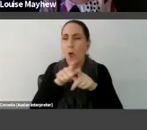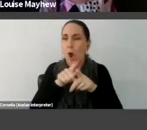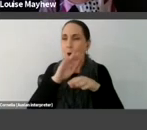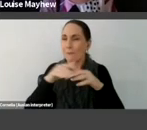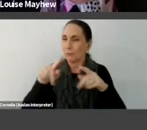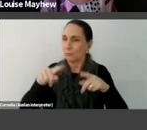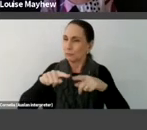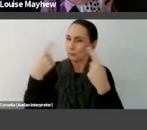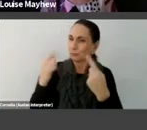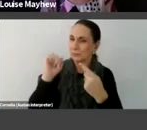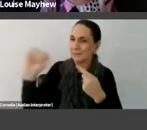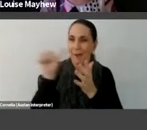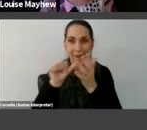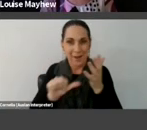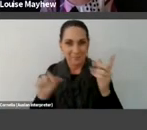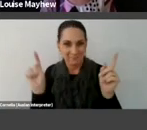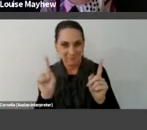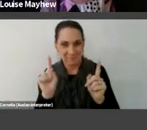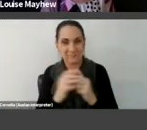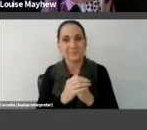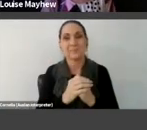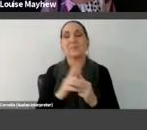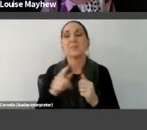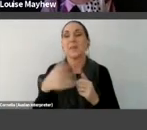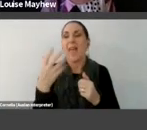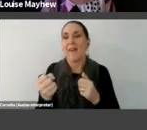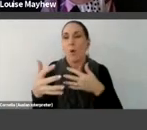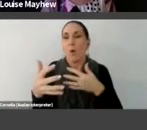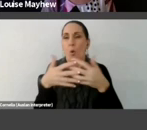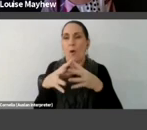So this morning's talk is organized into four sections,